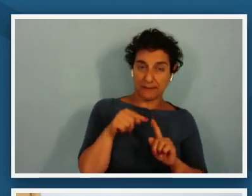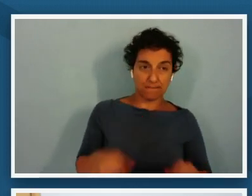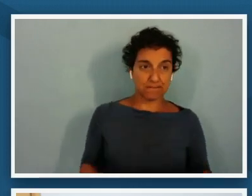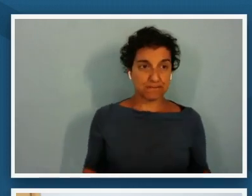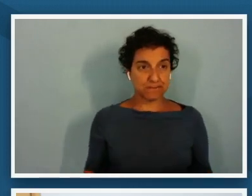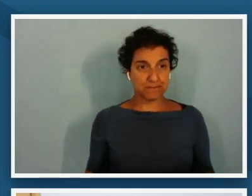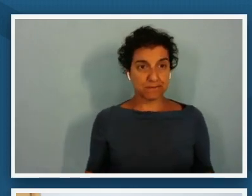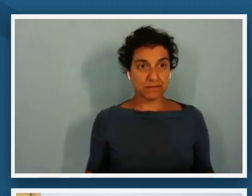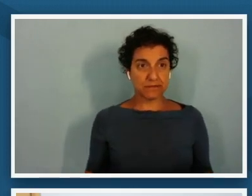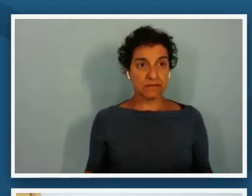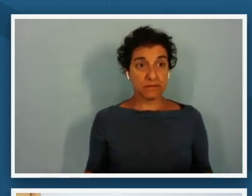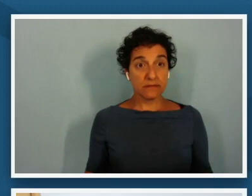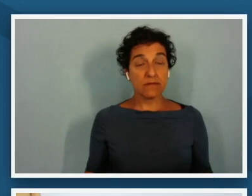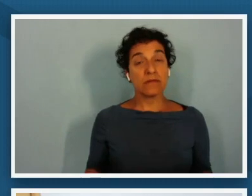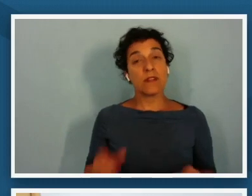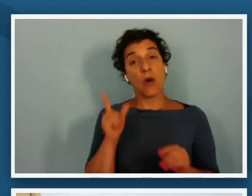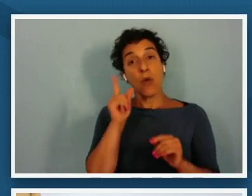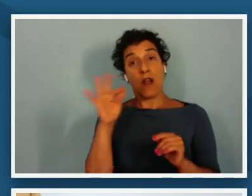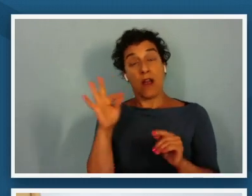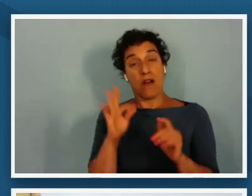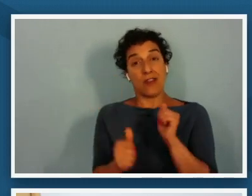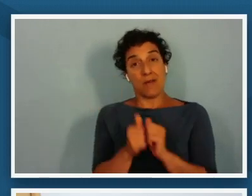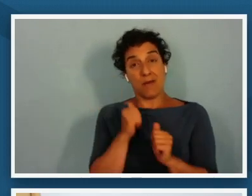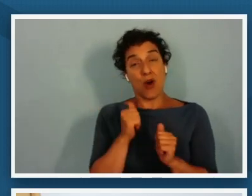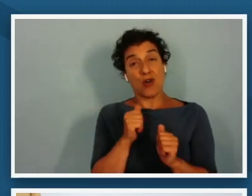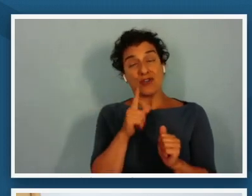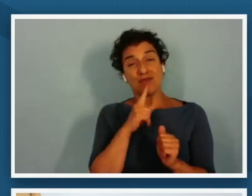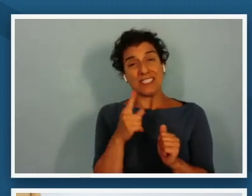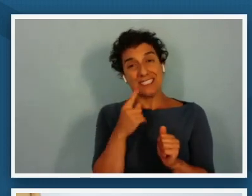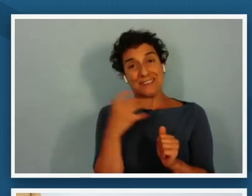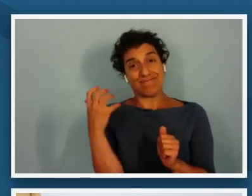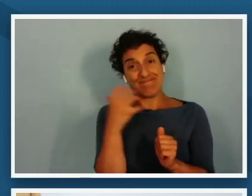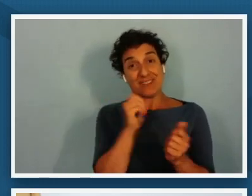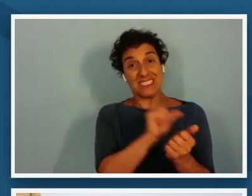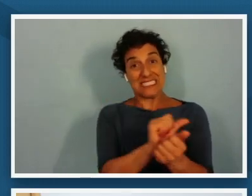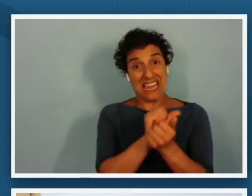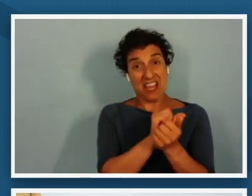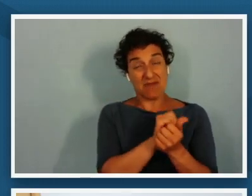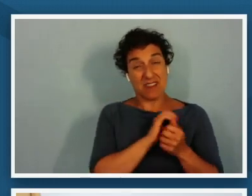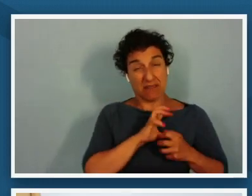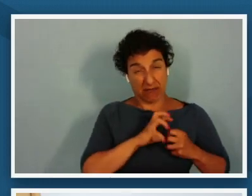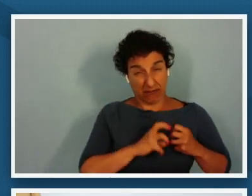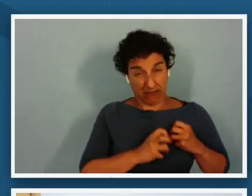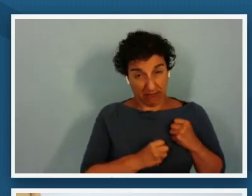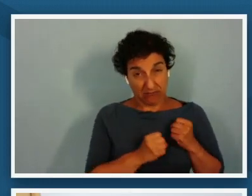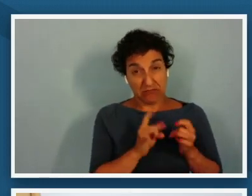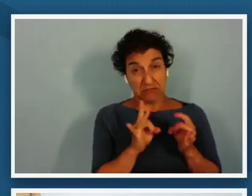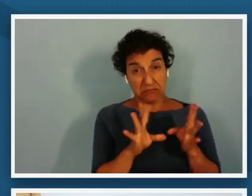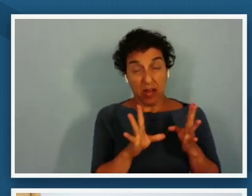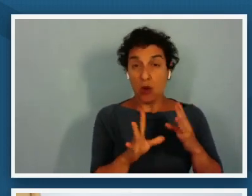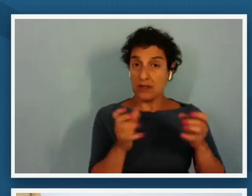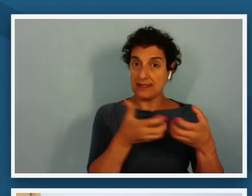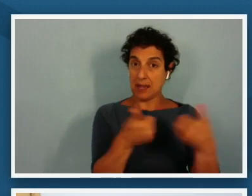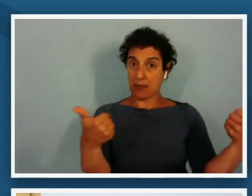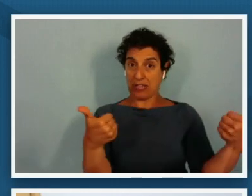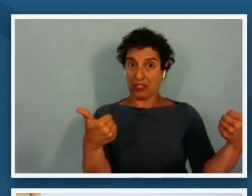one of the most heart-wrenching aspects of enslavement was the separation and the threat of separation for black